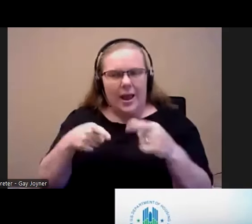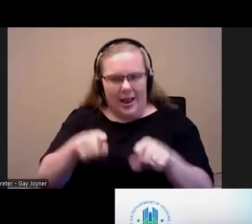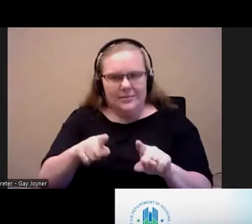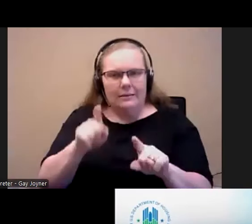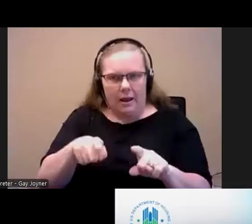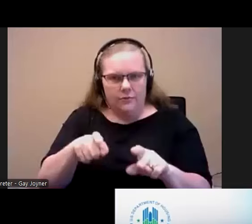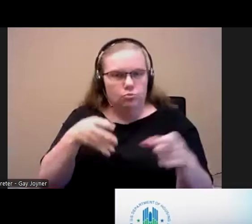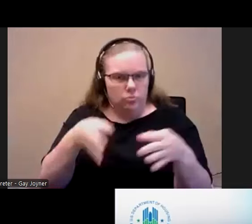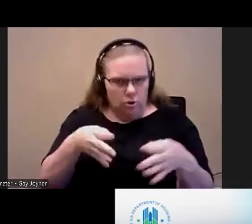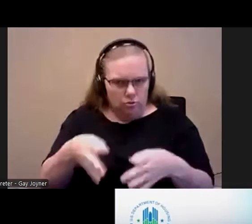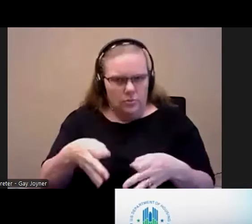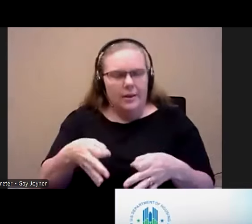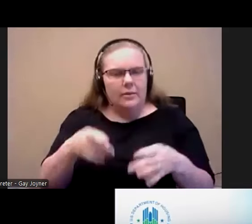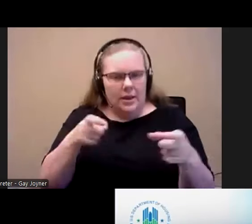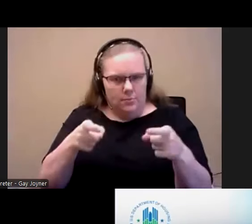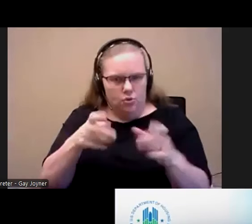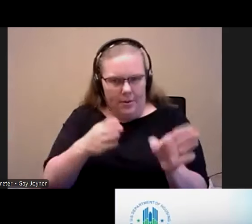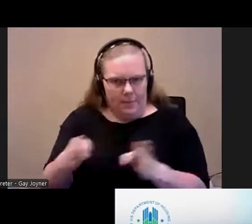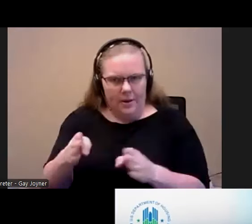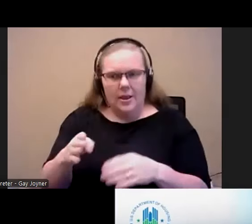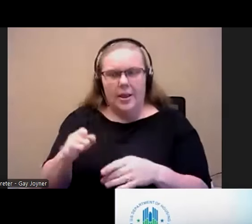Can agencies like Money Follows the Person